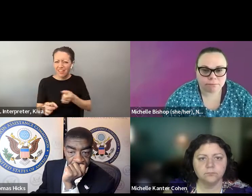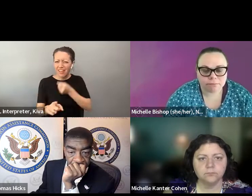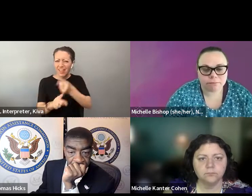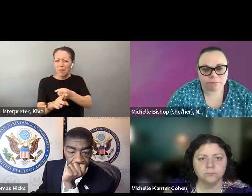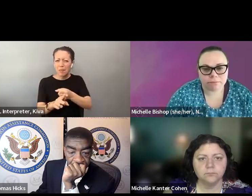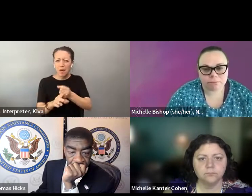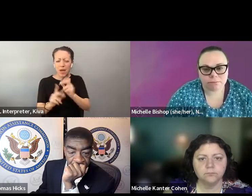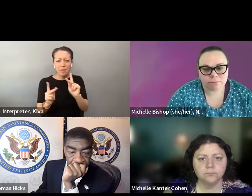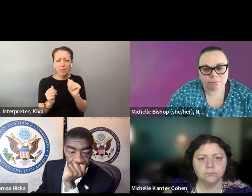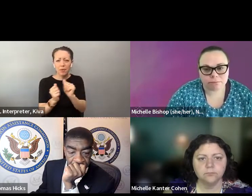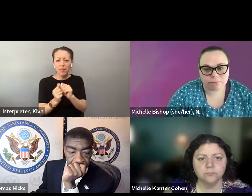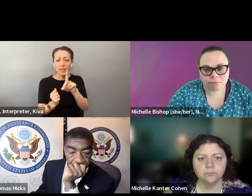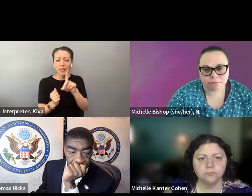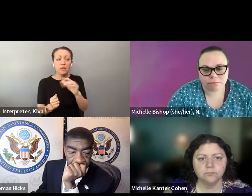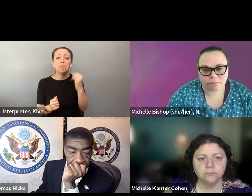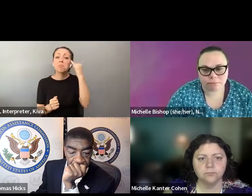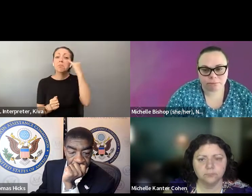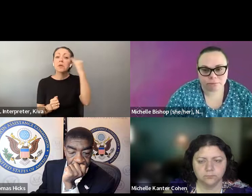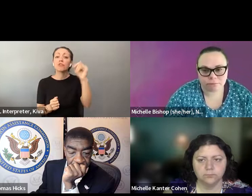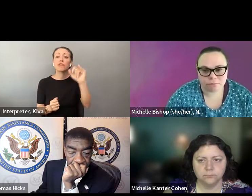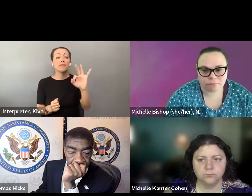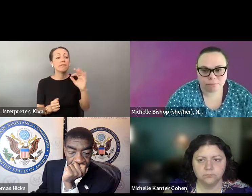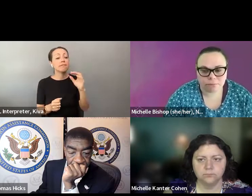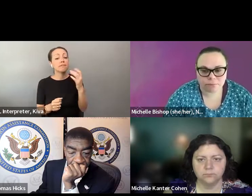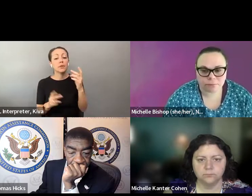the name of security, but it was another hurdle that disproportion lately impacts votes were disability who